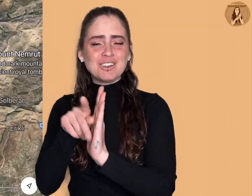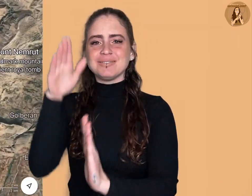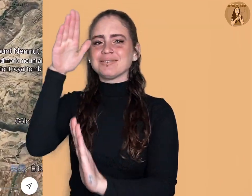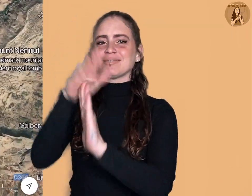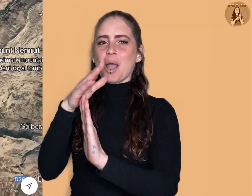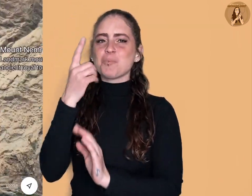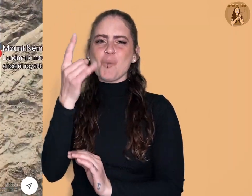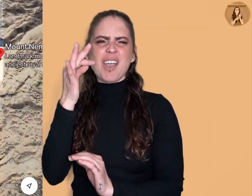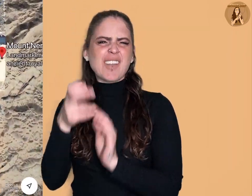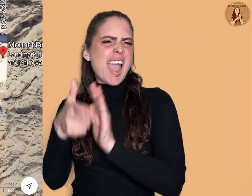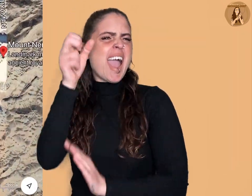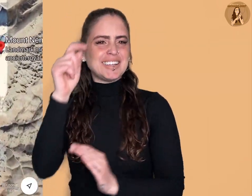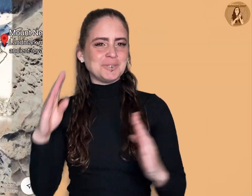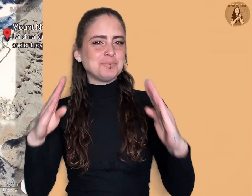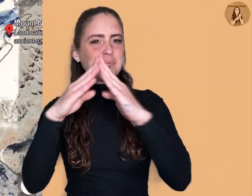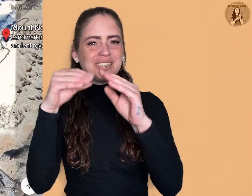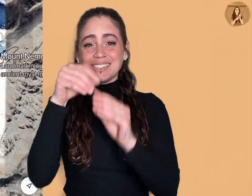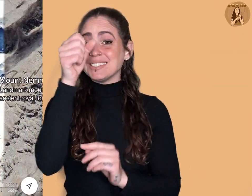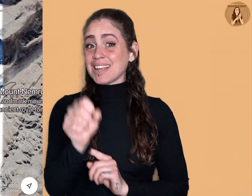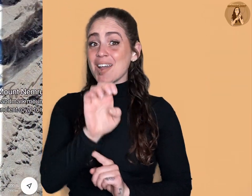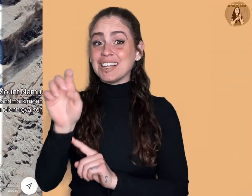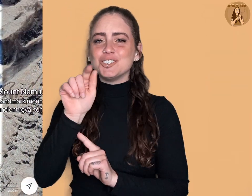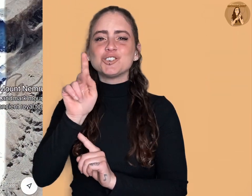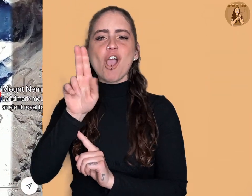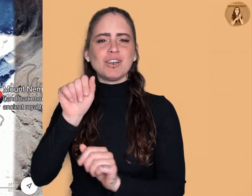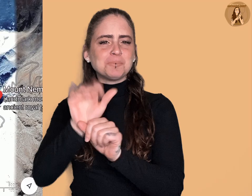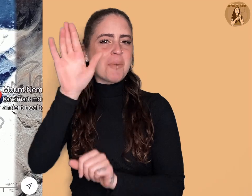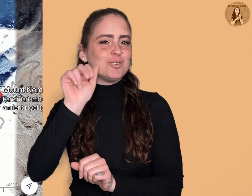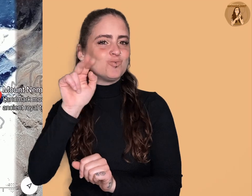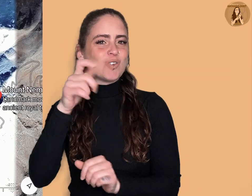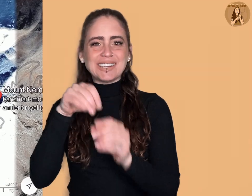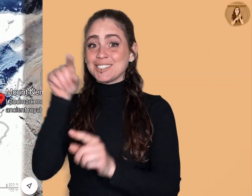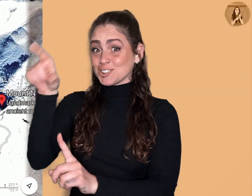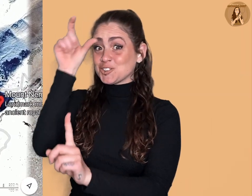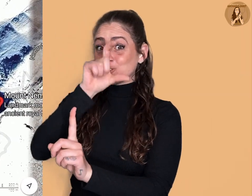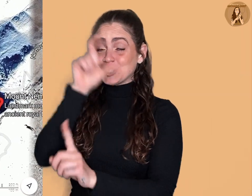atop one of the highest peaks of the southeastern Taurus mountain range in Turkey